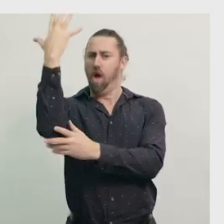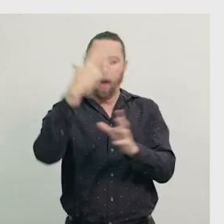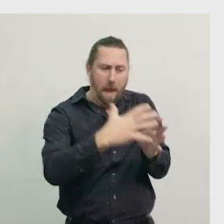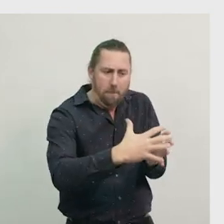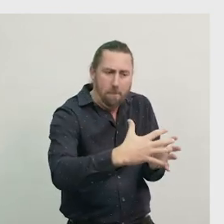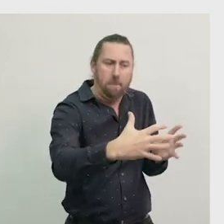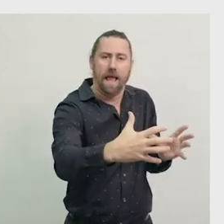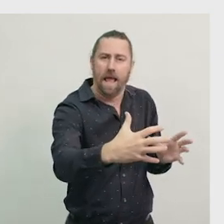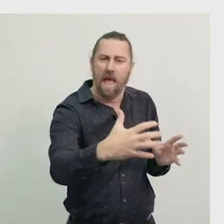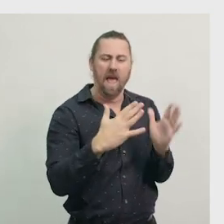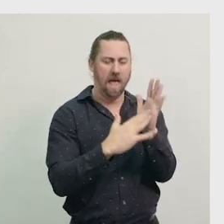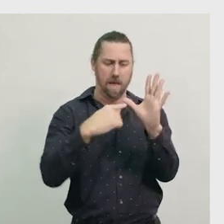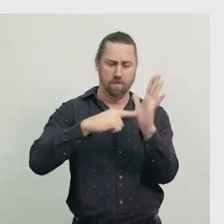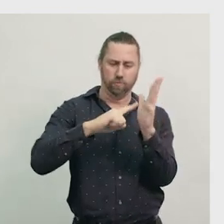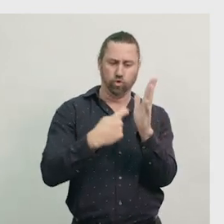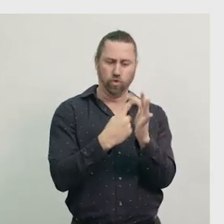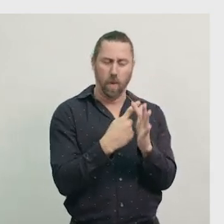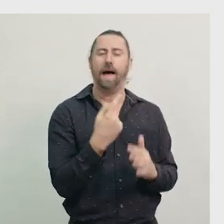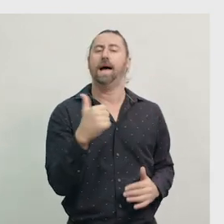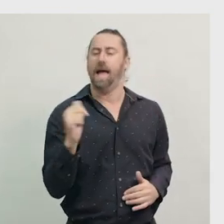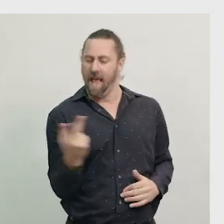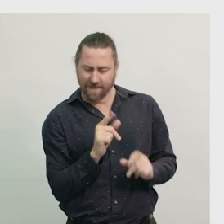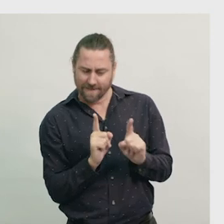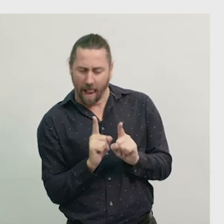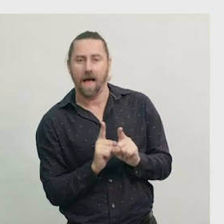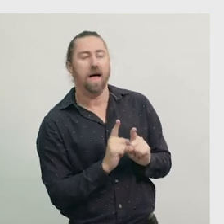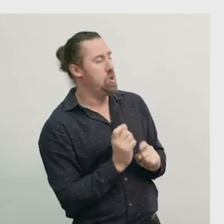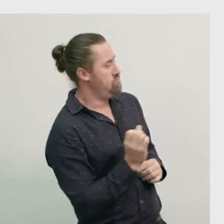So we can place these in the overlapping parts of the Venn diagram.